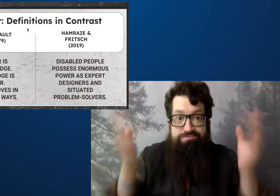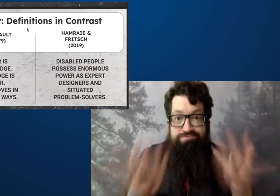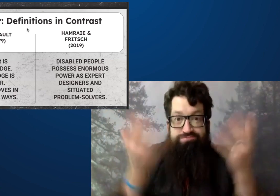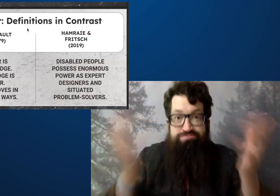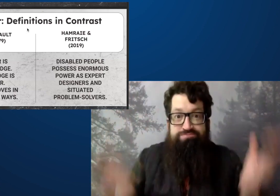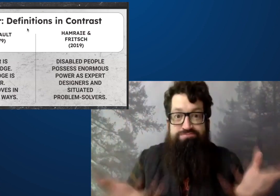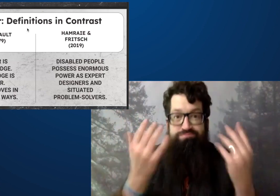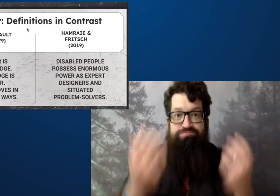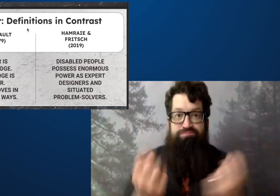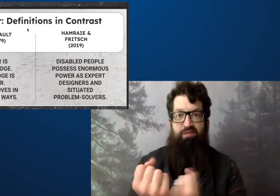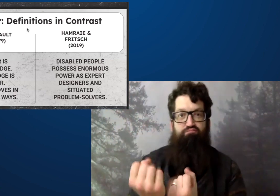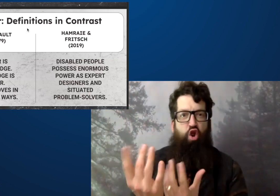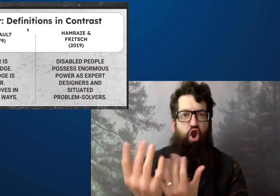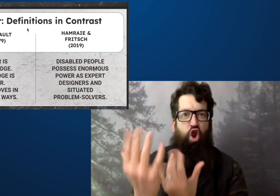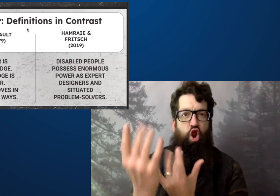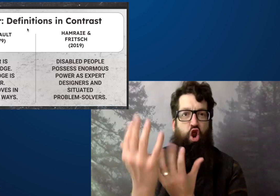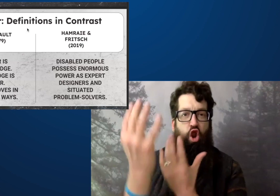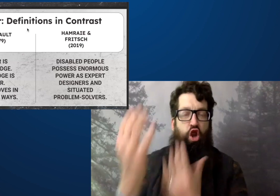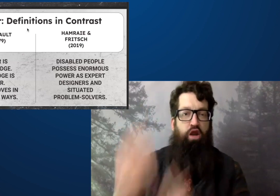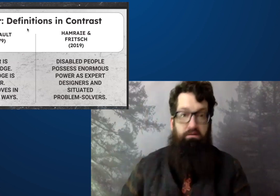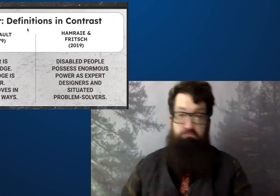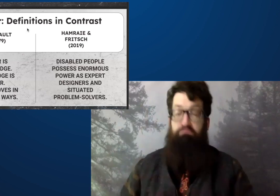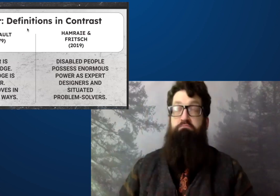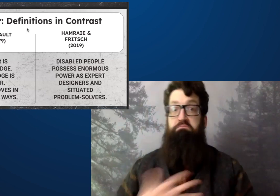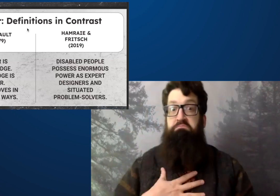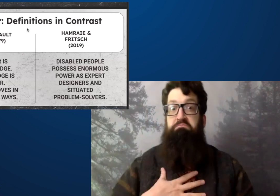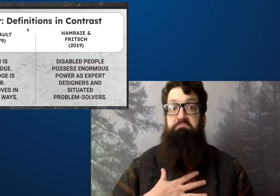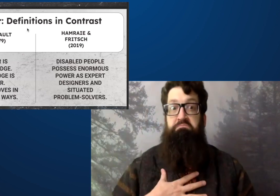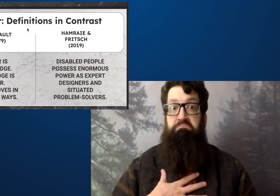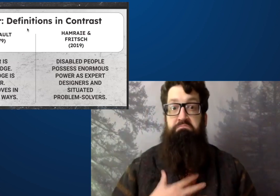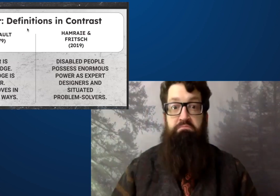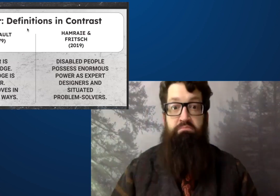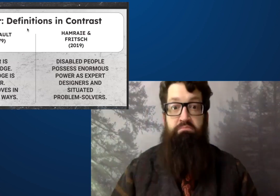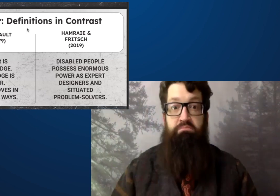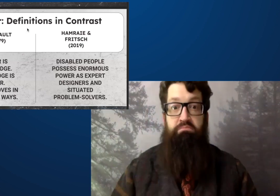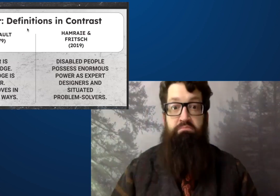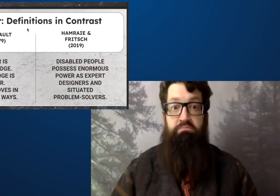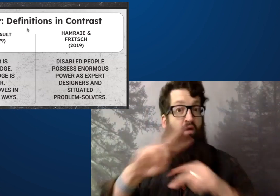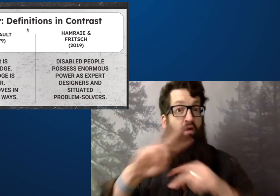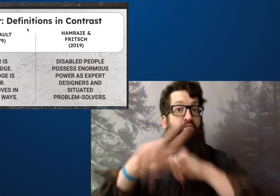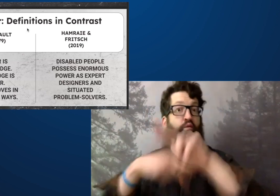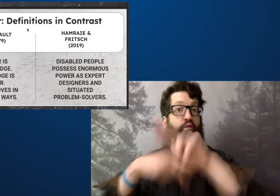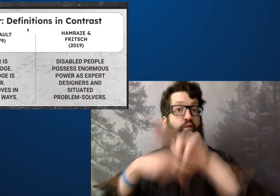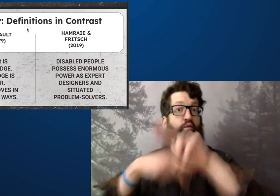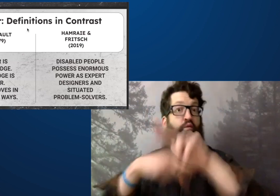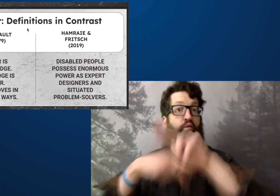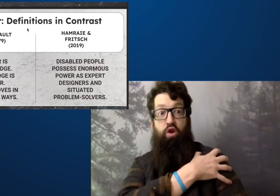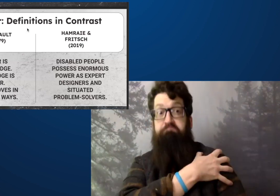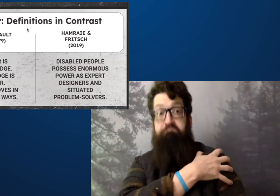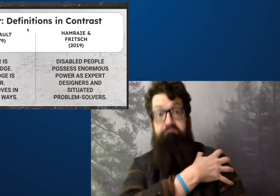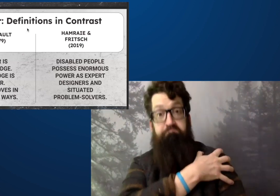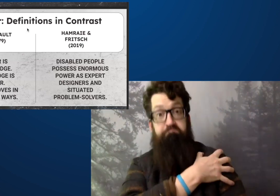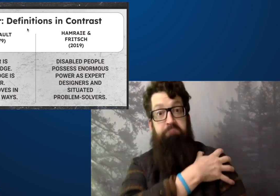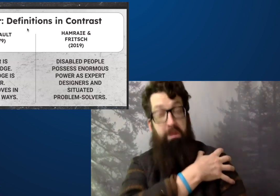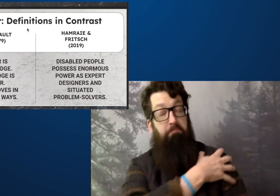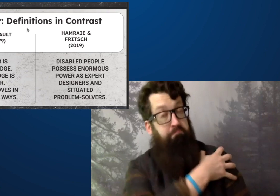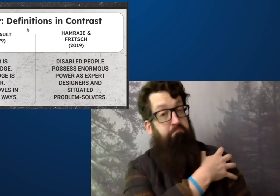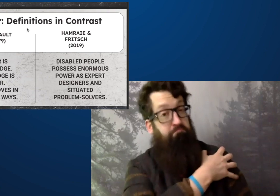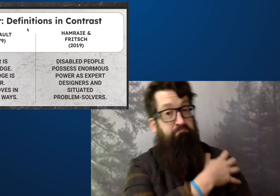we have open book bands where they are actually burning books, which is a terrifying thing for me to consider.